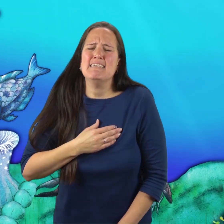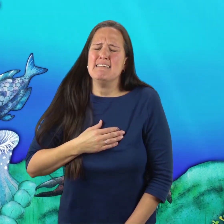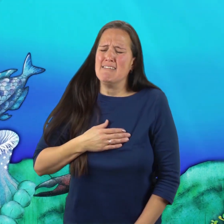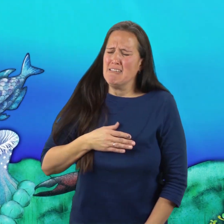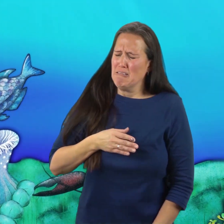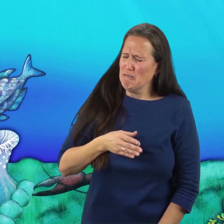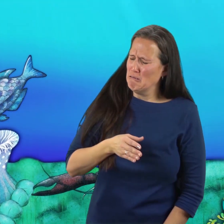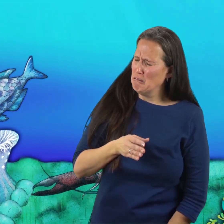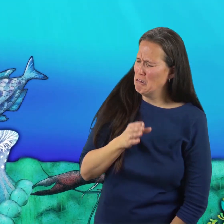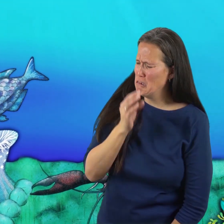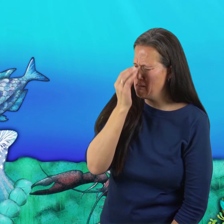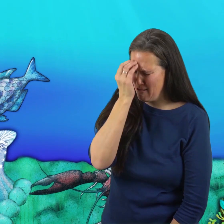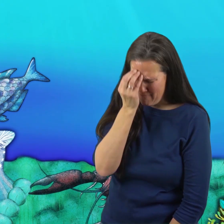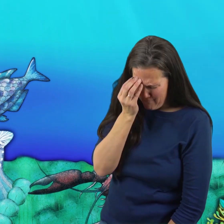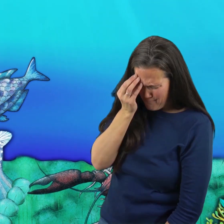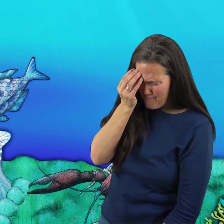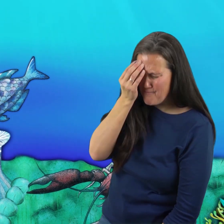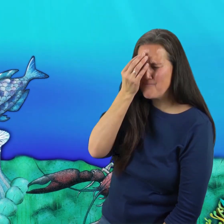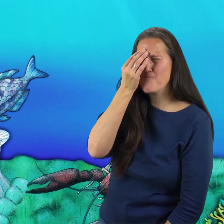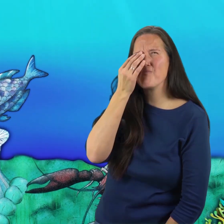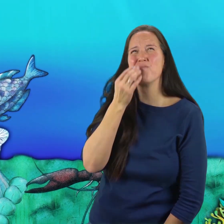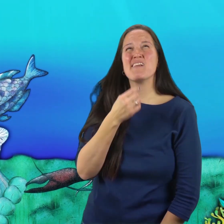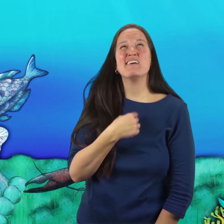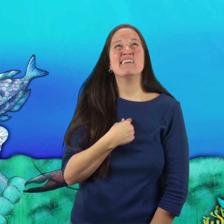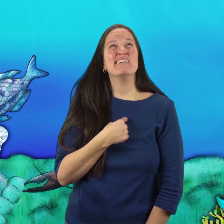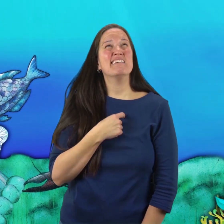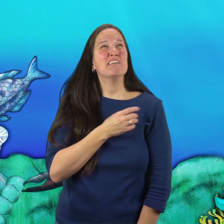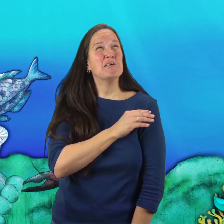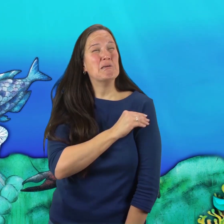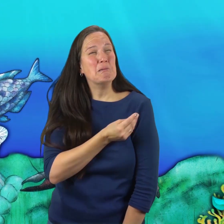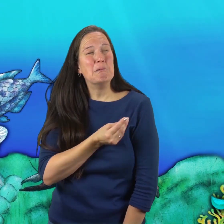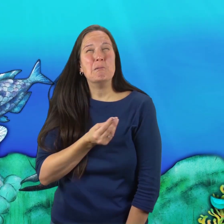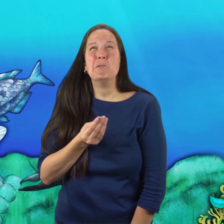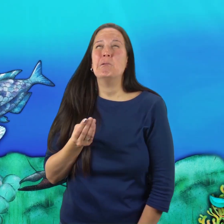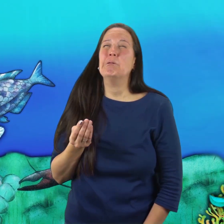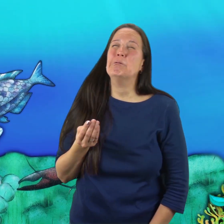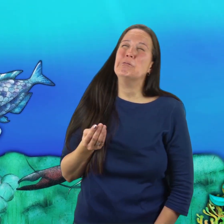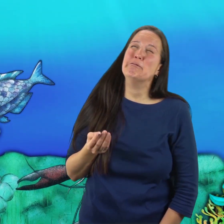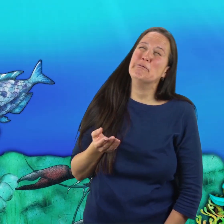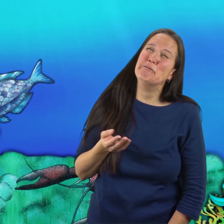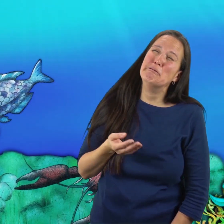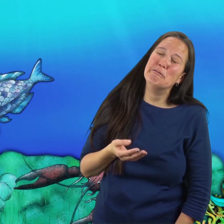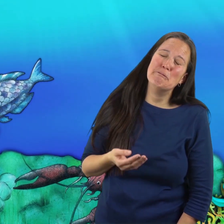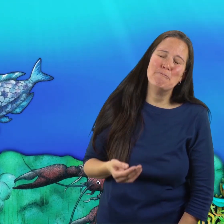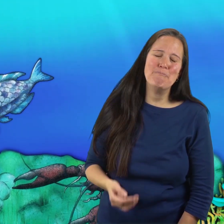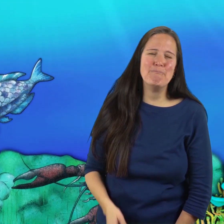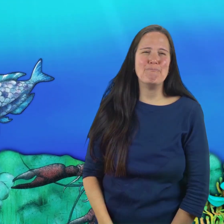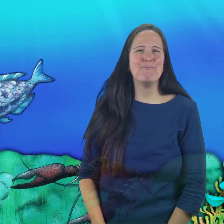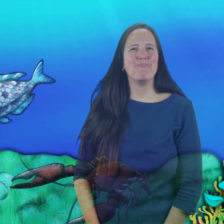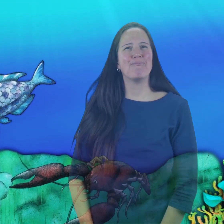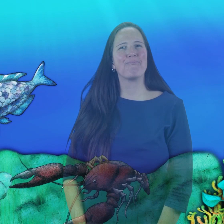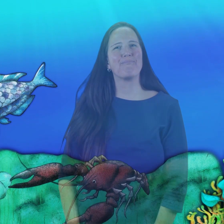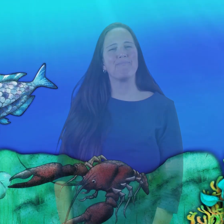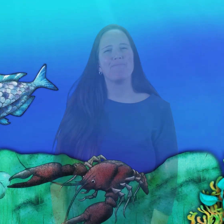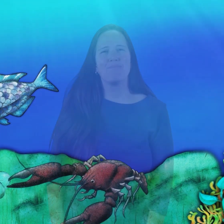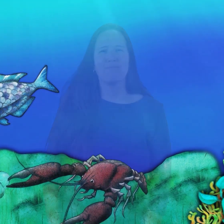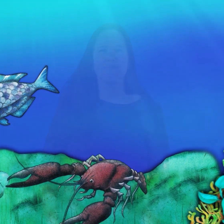The Rainbow Fish wavered. Only one very very small shimmery scale, he thought. Well, maybe I wouldn’t miss just one.